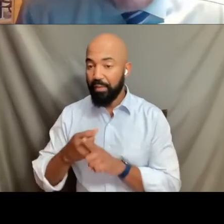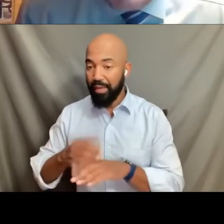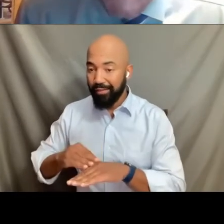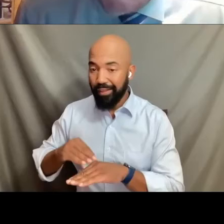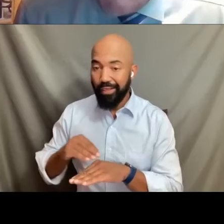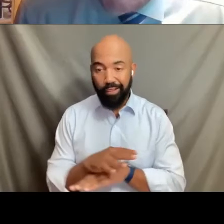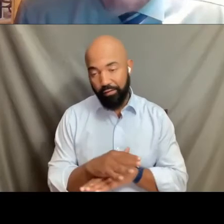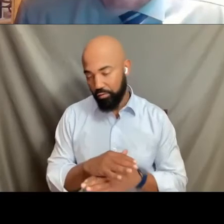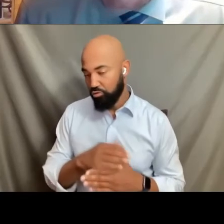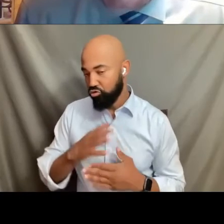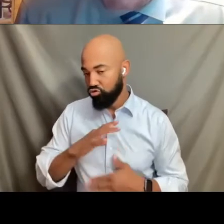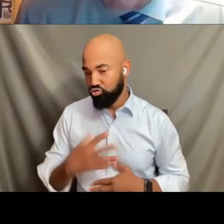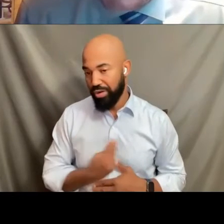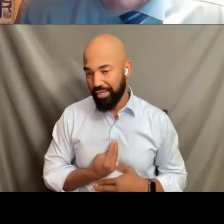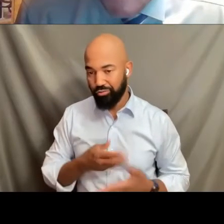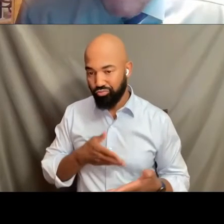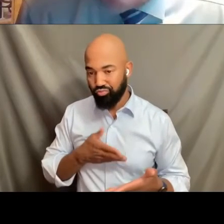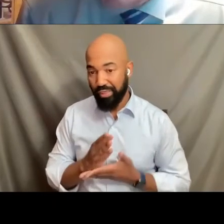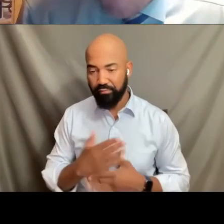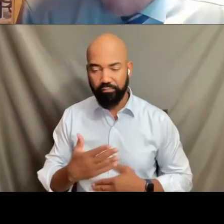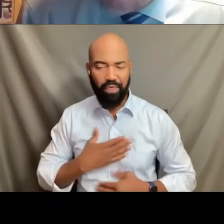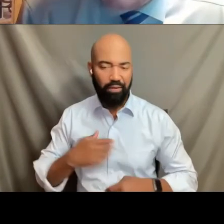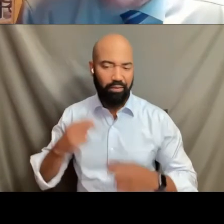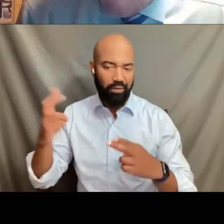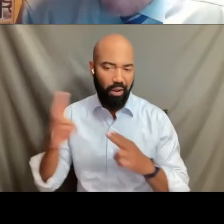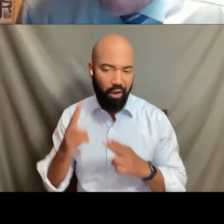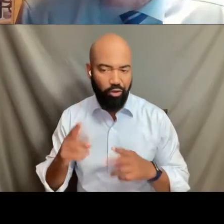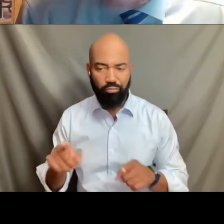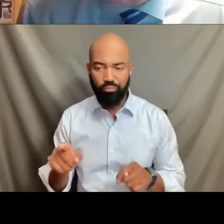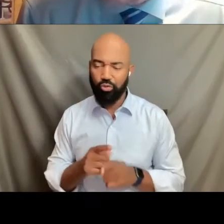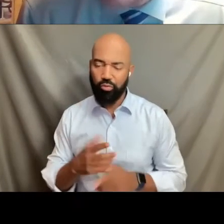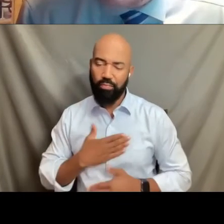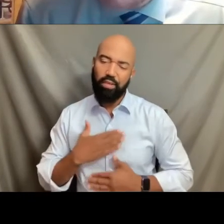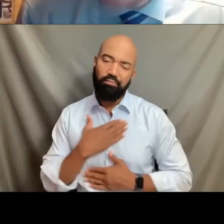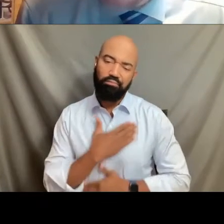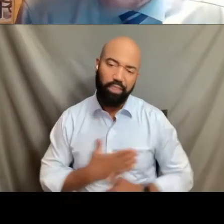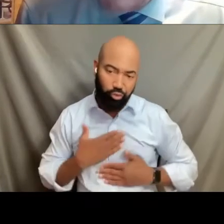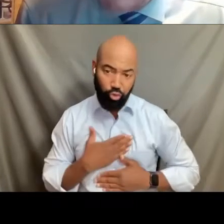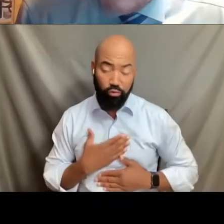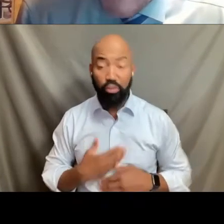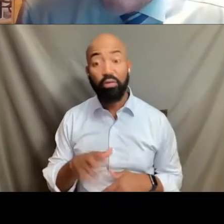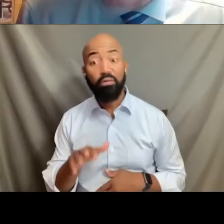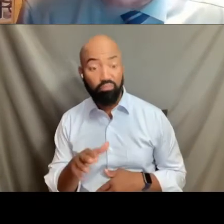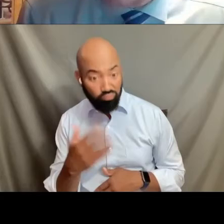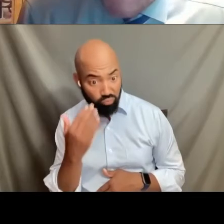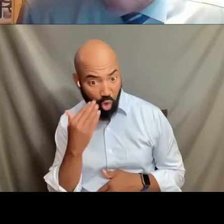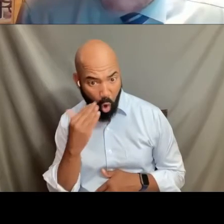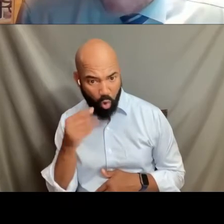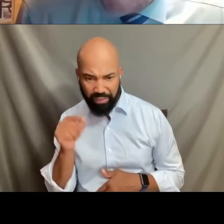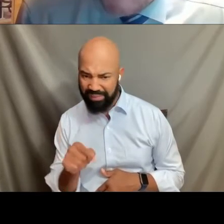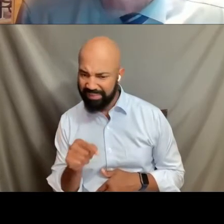My great honor, my great pleasure to do it. Know that this continues to be a great challenge,